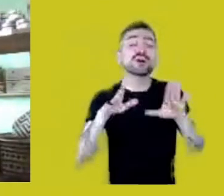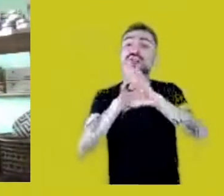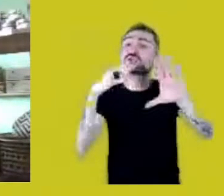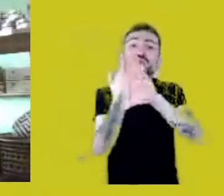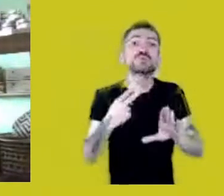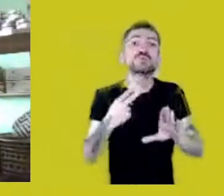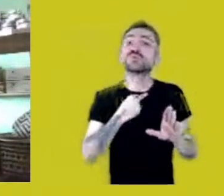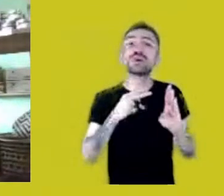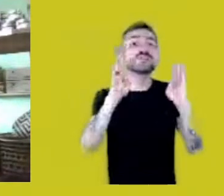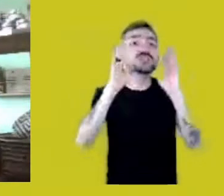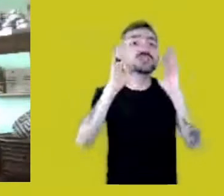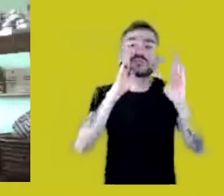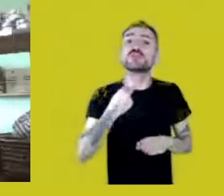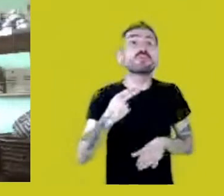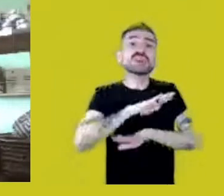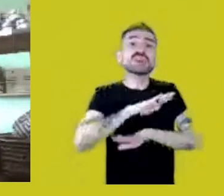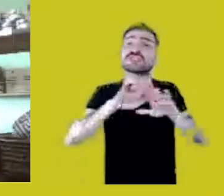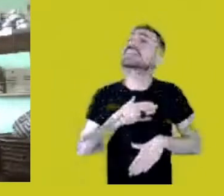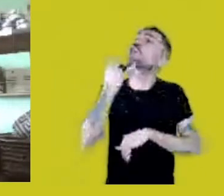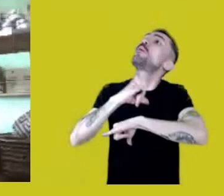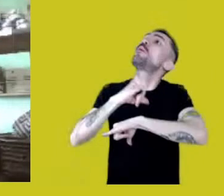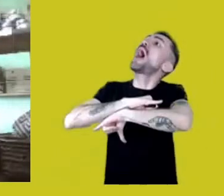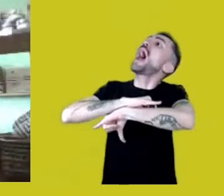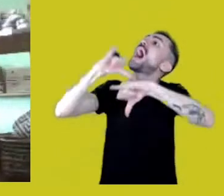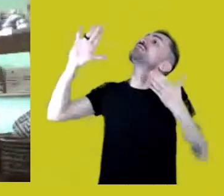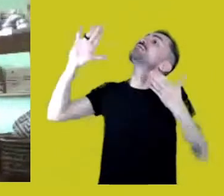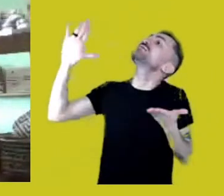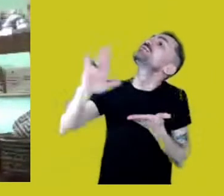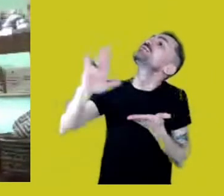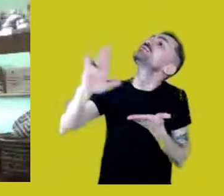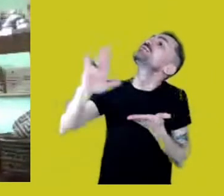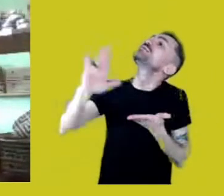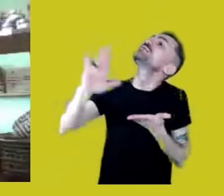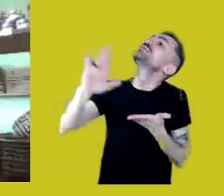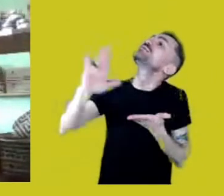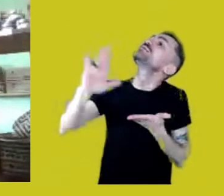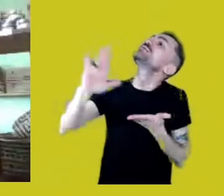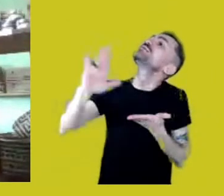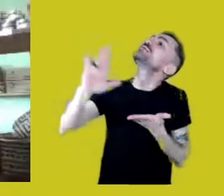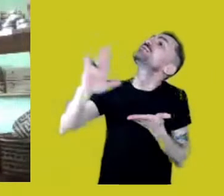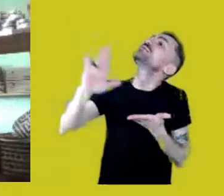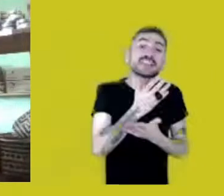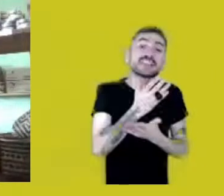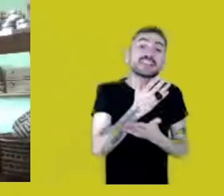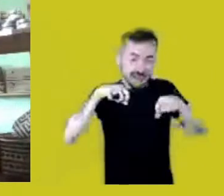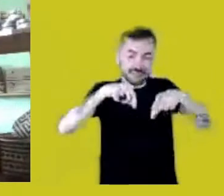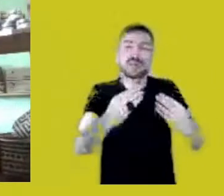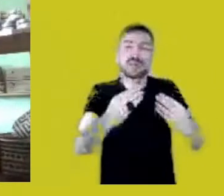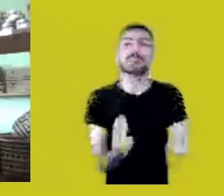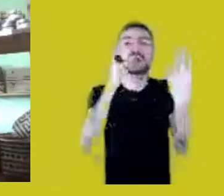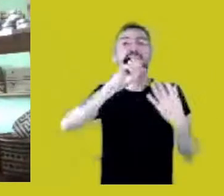to tell they’re being massacred to clear the way for soy plantations that encroach the Amazon.